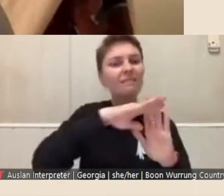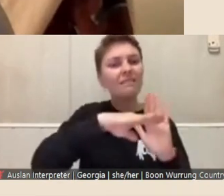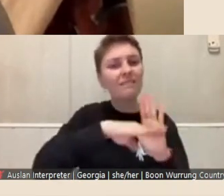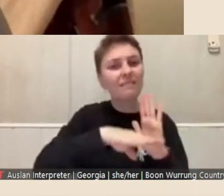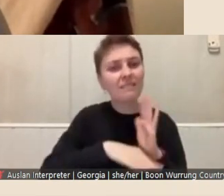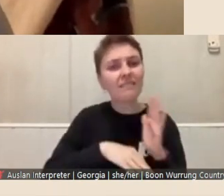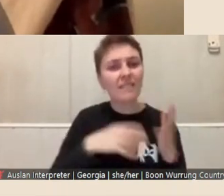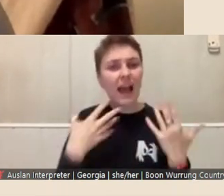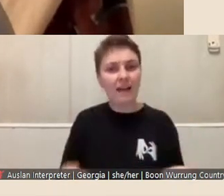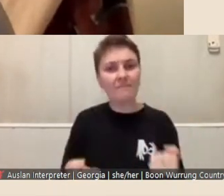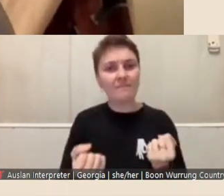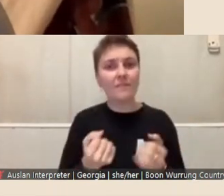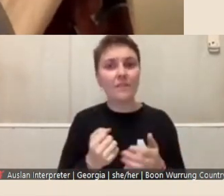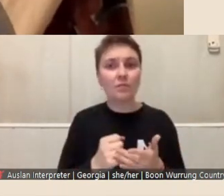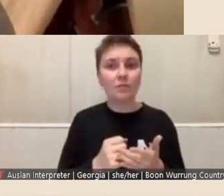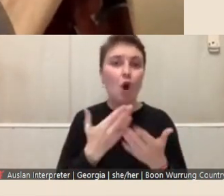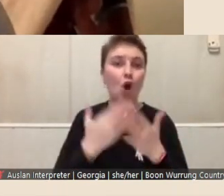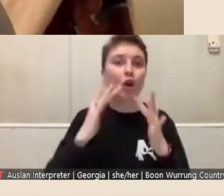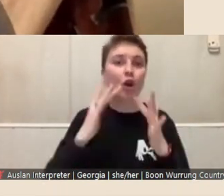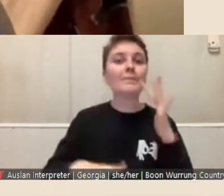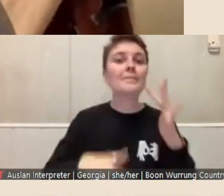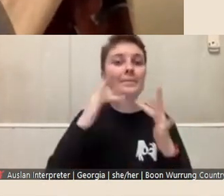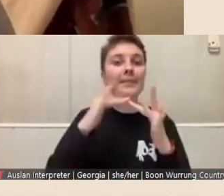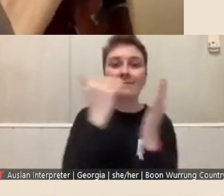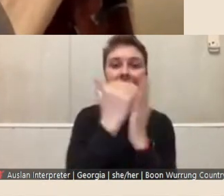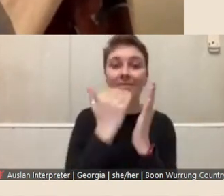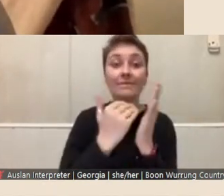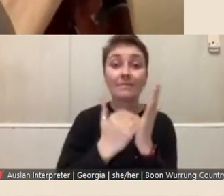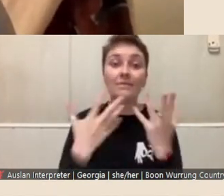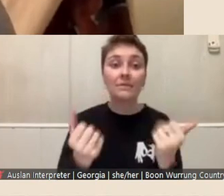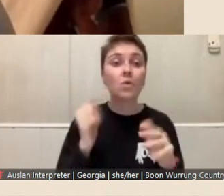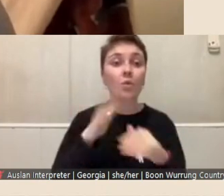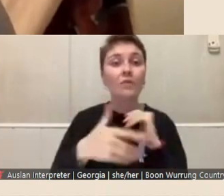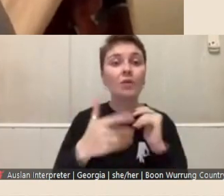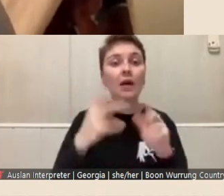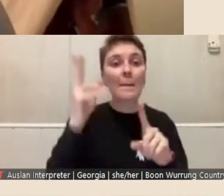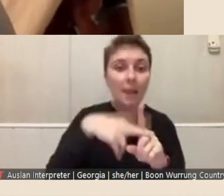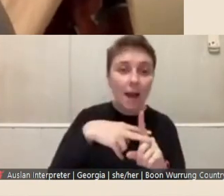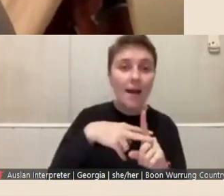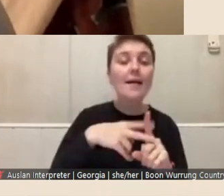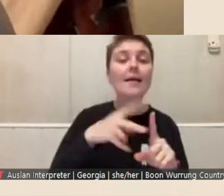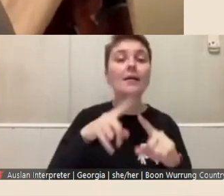on the website, around applying, around applying for more than one fellowship